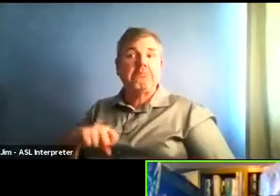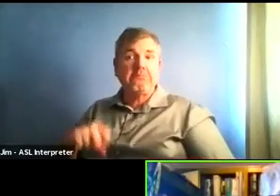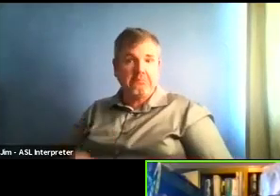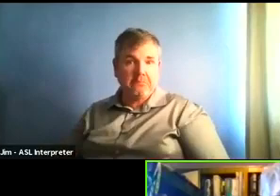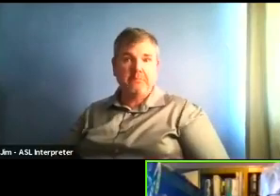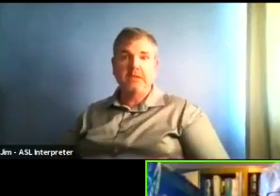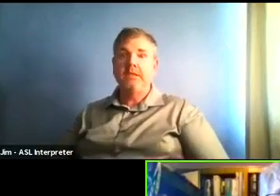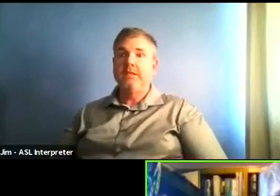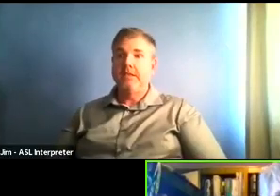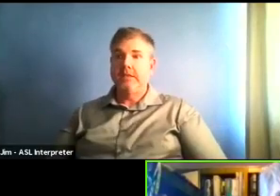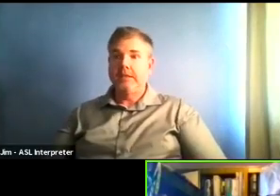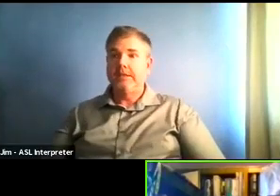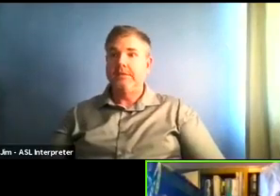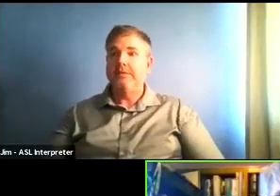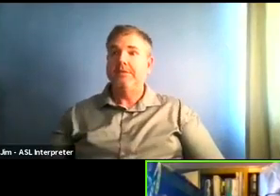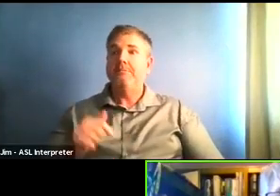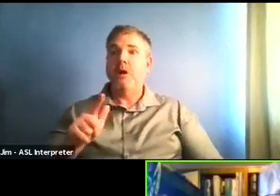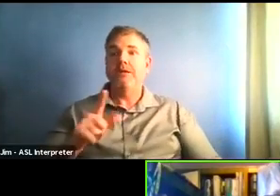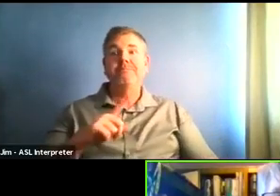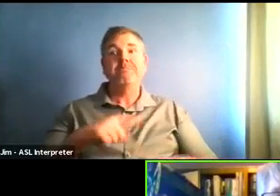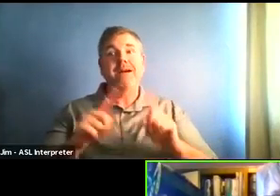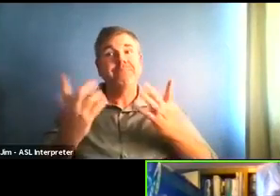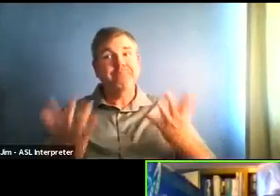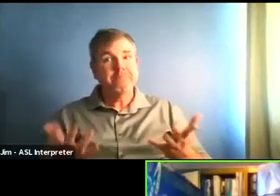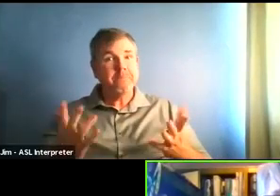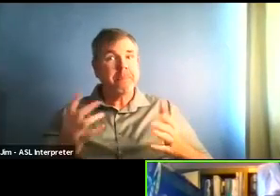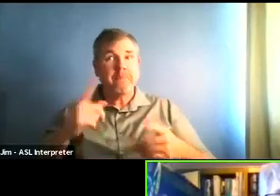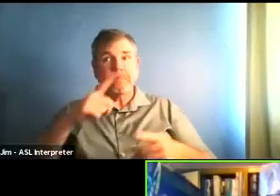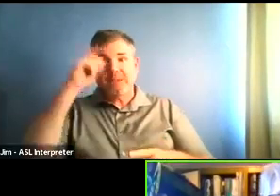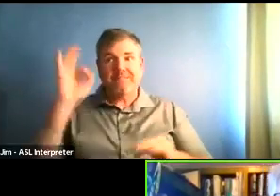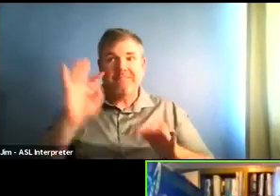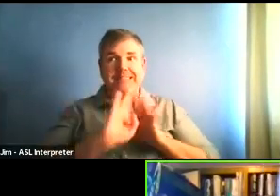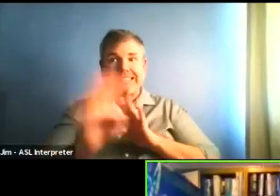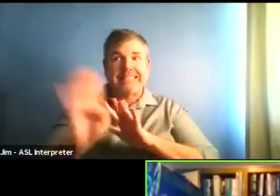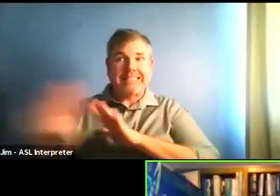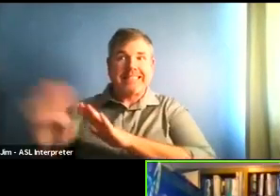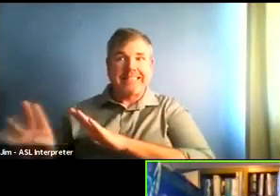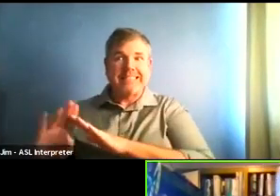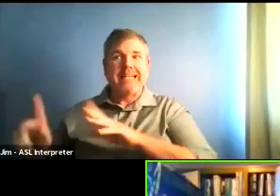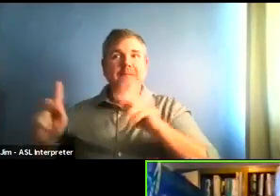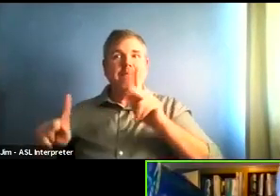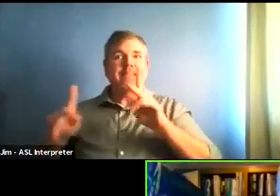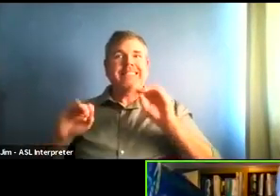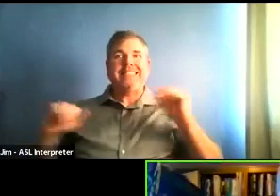evacuación, some people were congregating more and we may see some numbers twos.